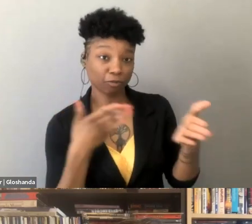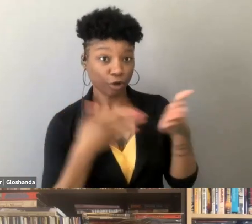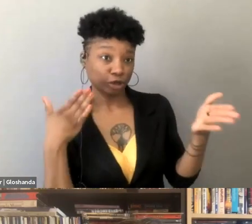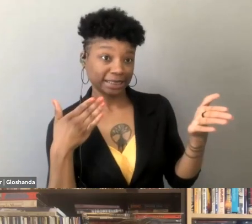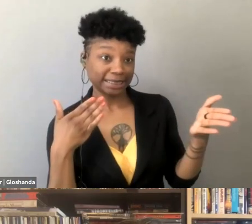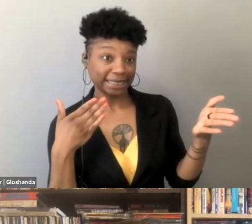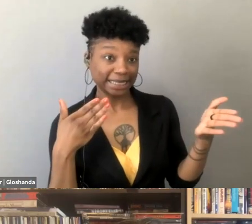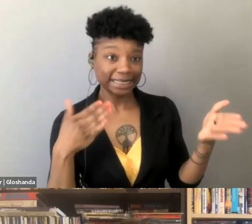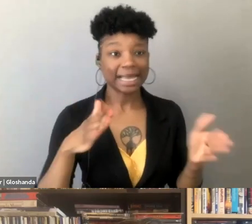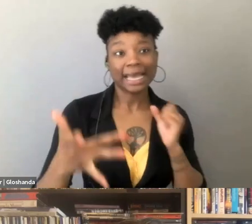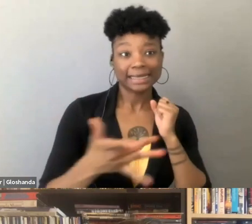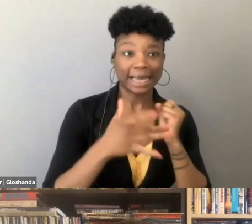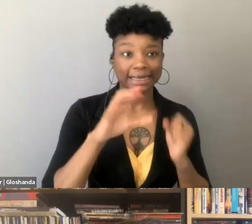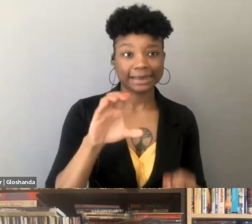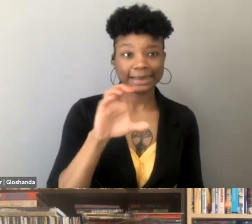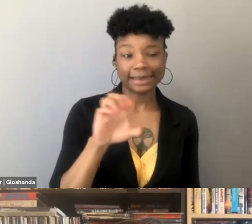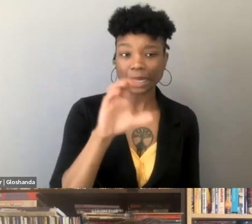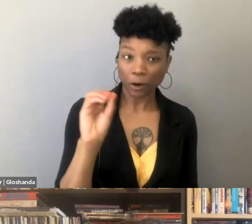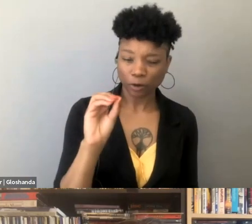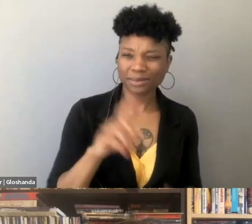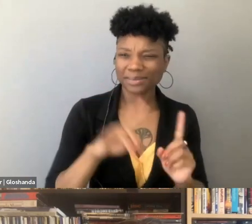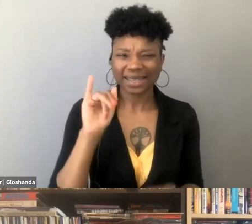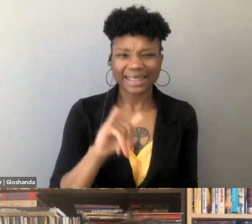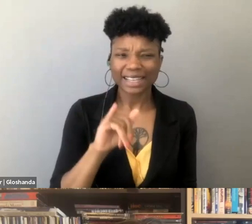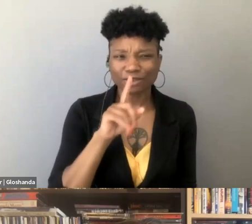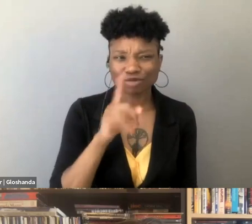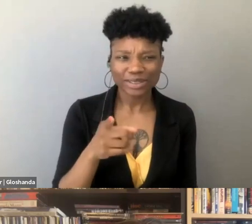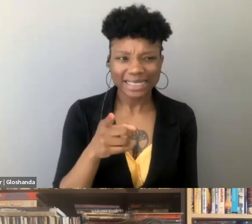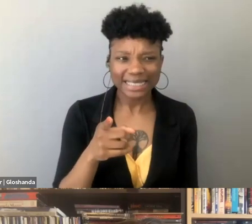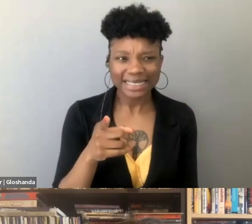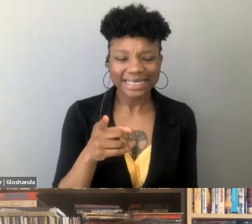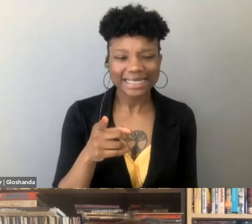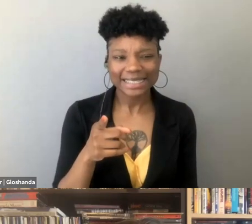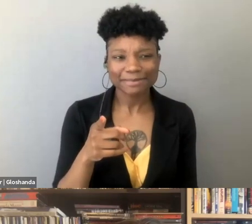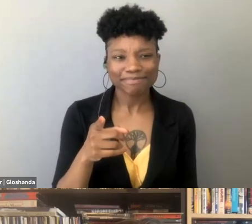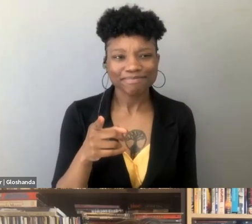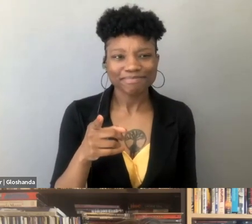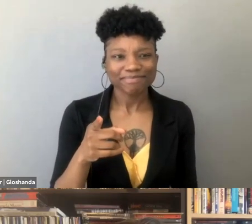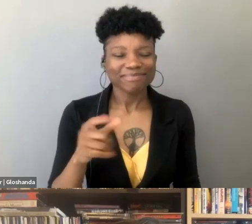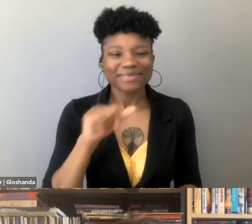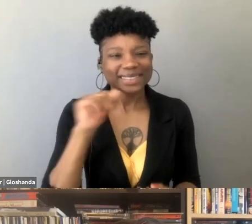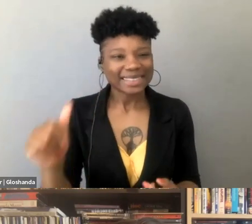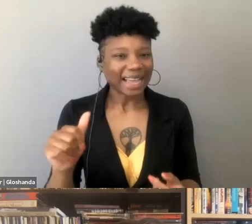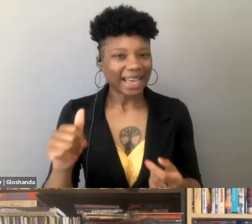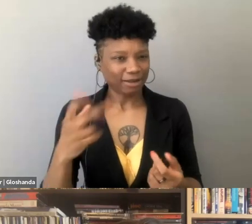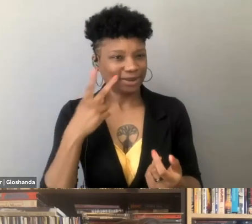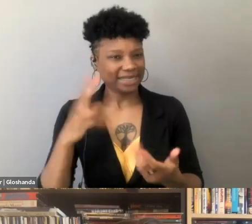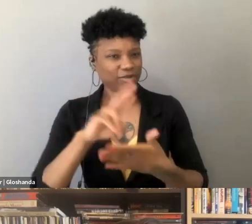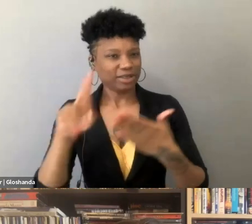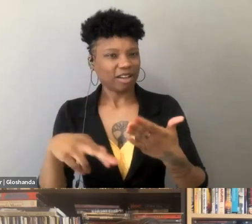tech CEOs like that's, there's only a lose-lose, you know, kind of equation forward there. So those are just some of my perceptions,